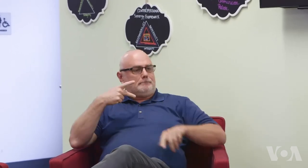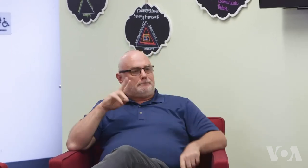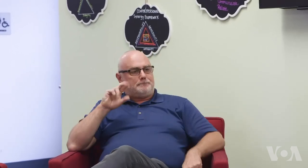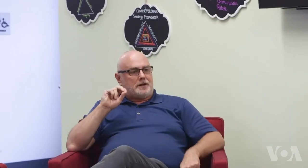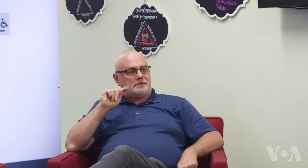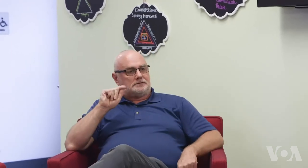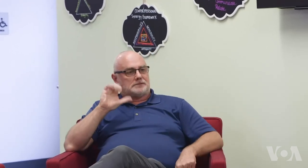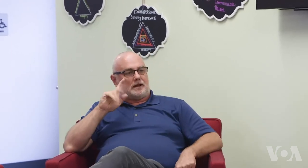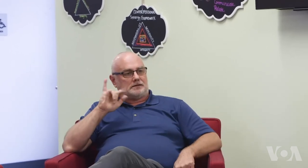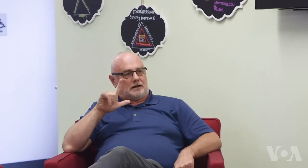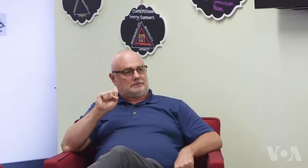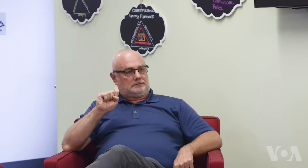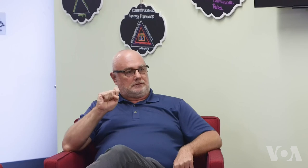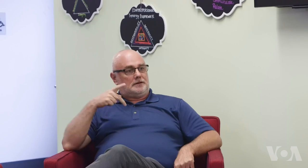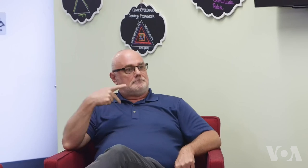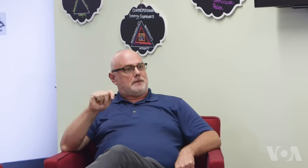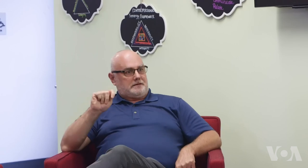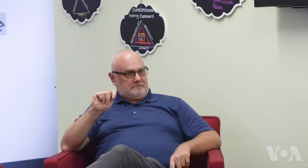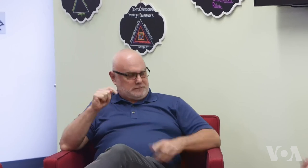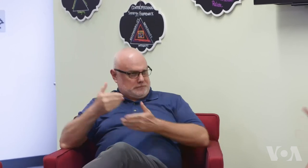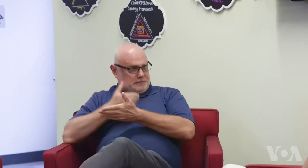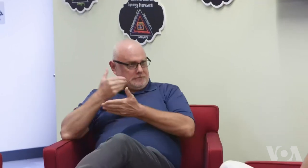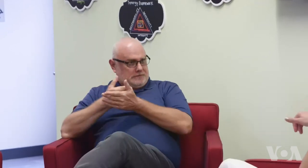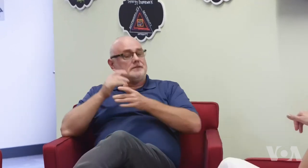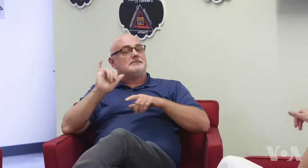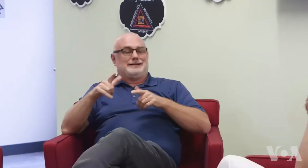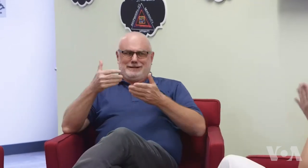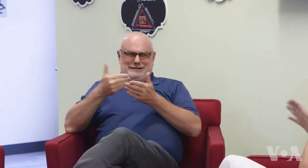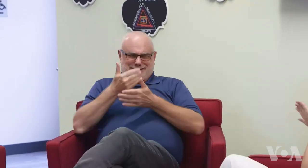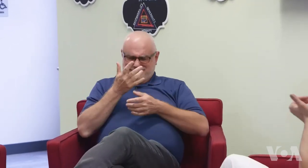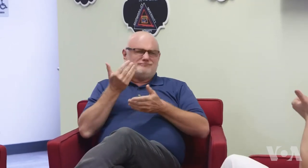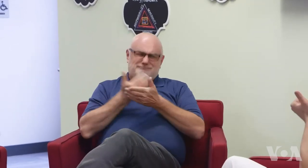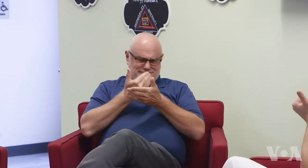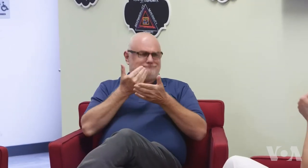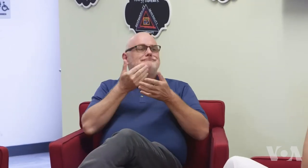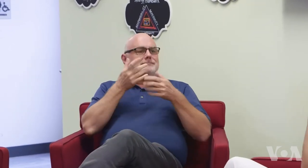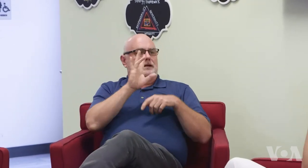Recently, a new language called Protactile has been introduced for the DeafBlind to communicate using body language to describe emotions, feelings and feedback (yes/no response).